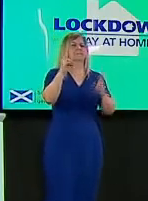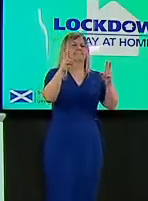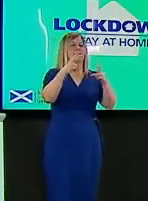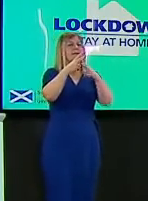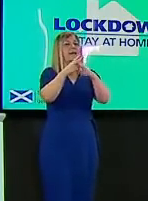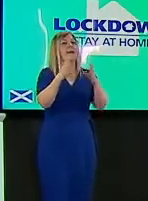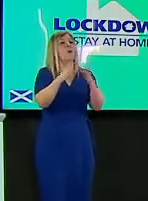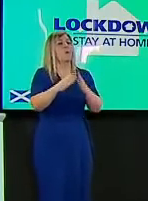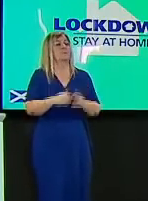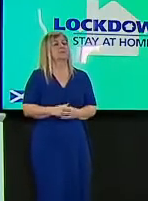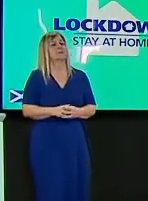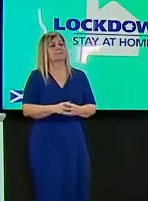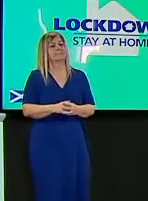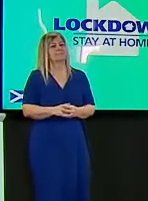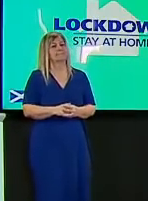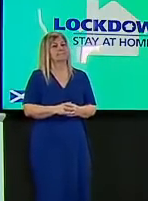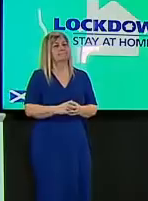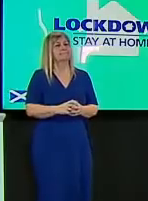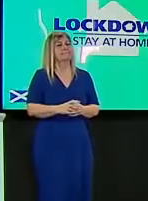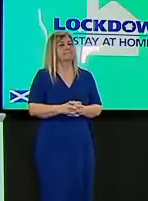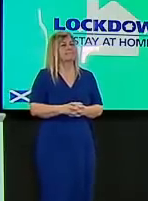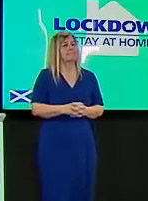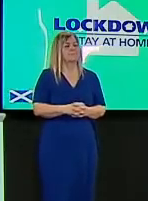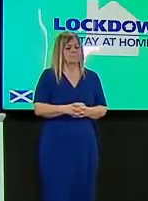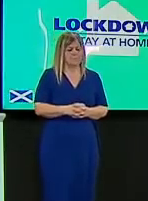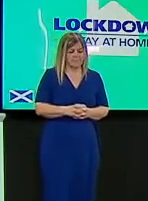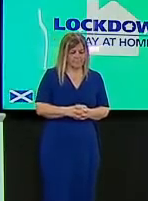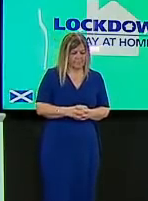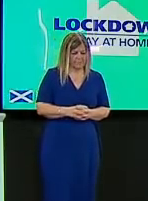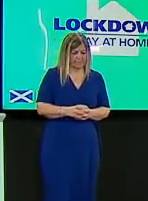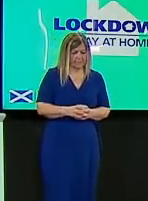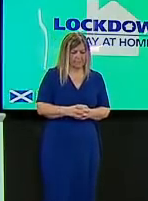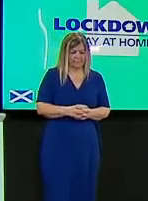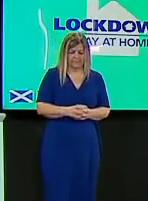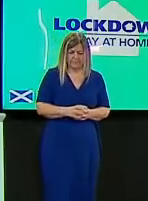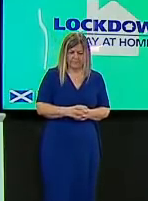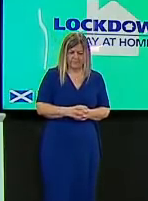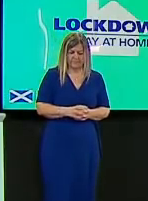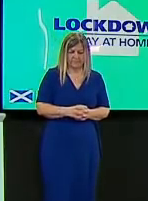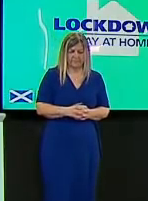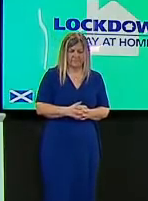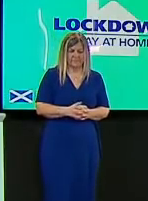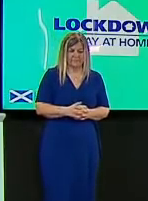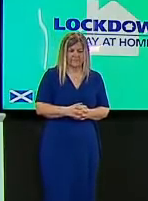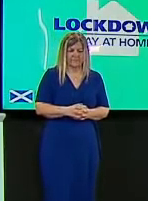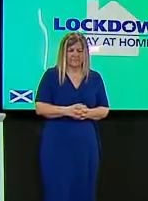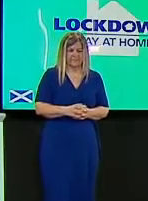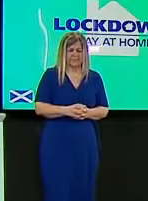you i'm sure you're aware that um there's a group of campaigners who want the visiting guidance the